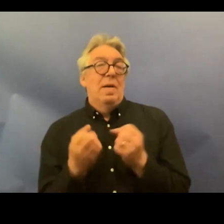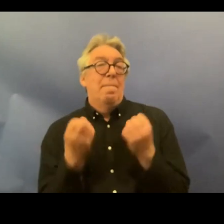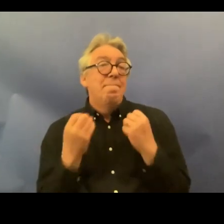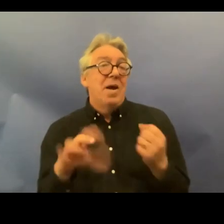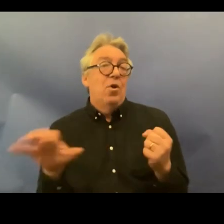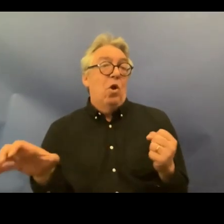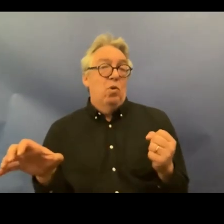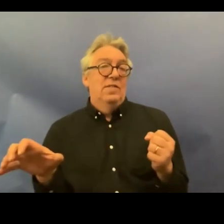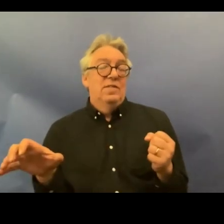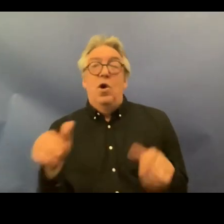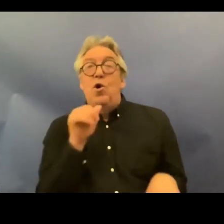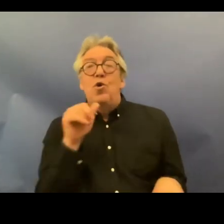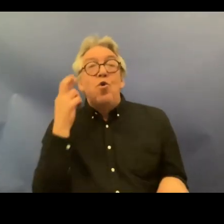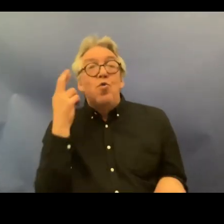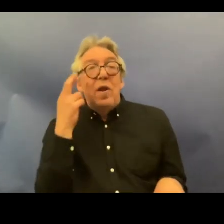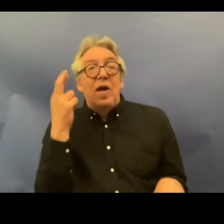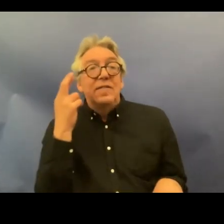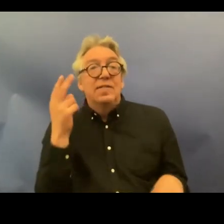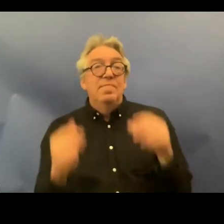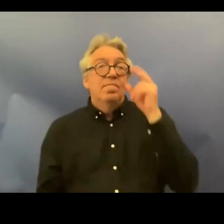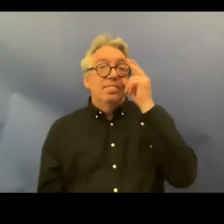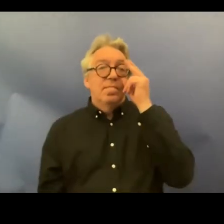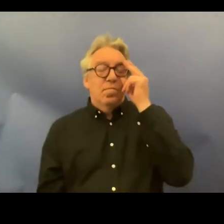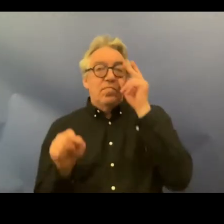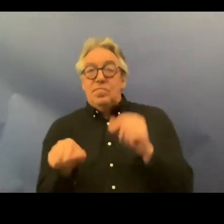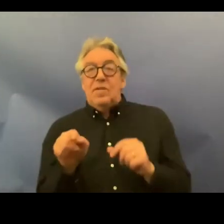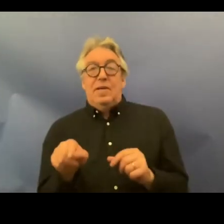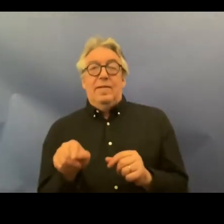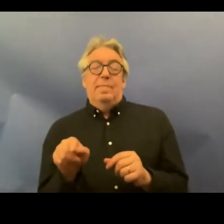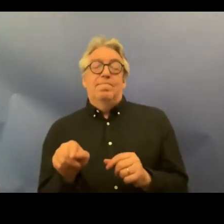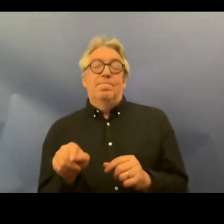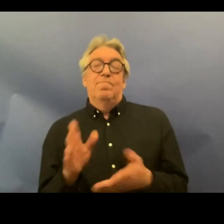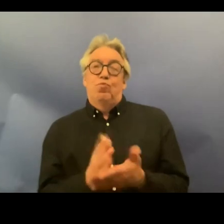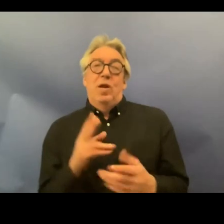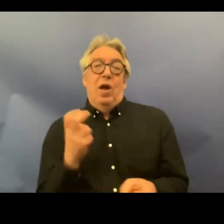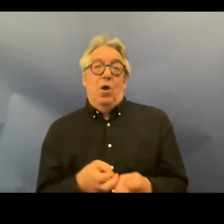realized this there but it makes it difficult um then to incorporate